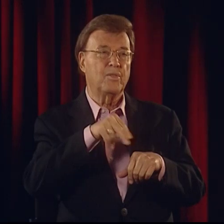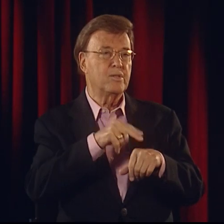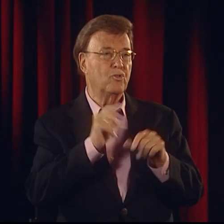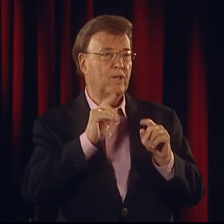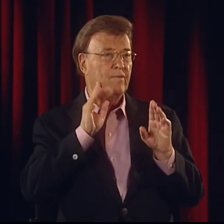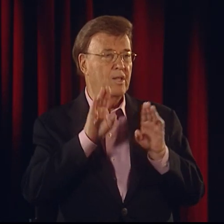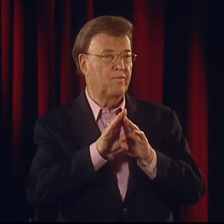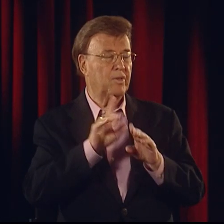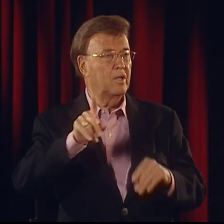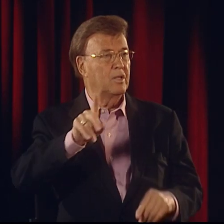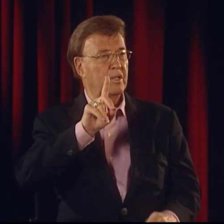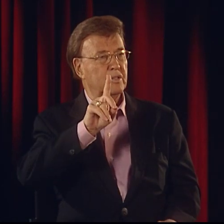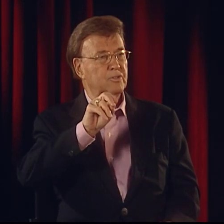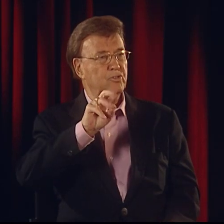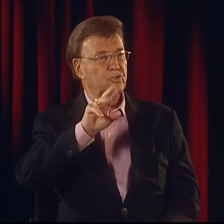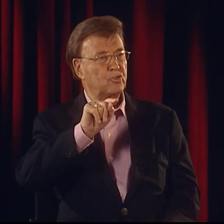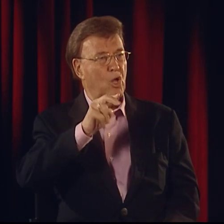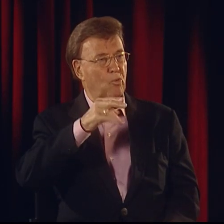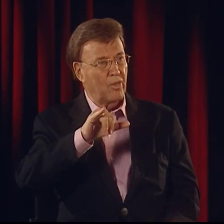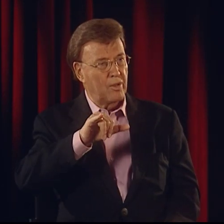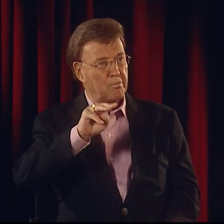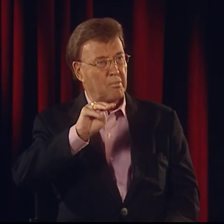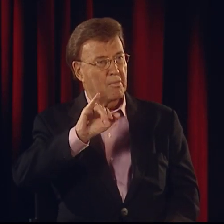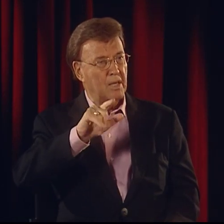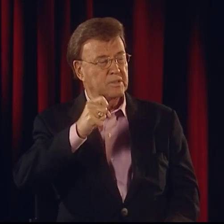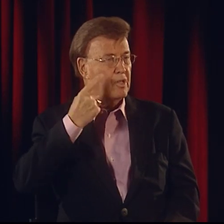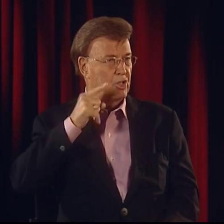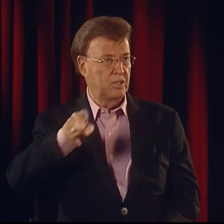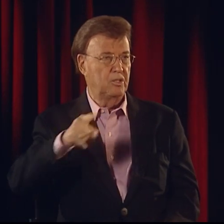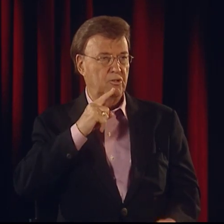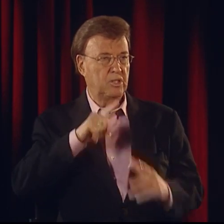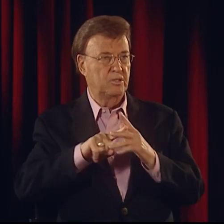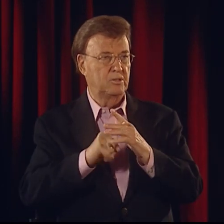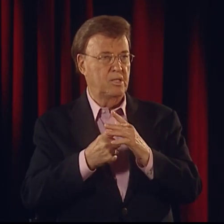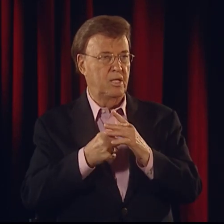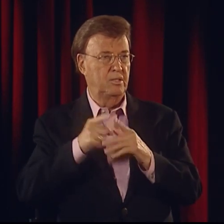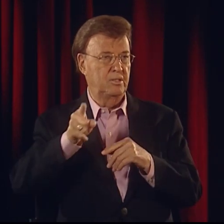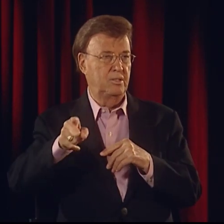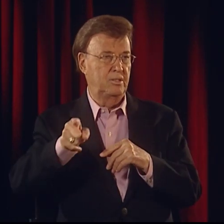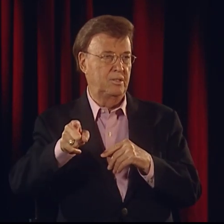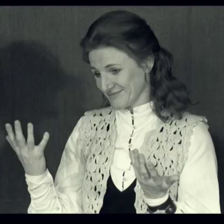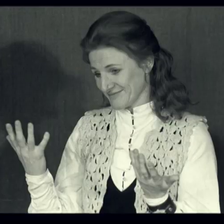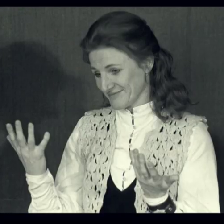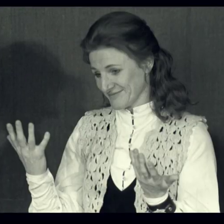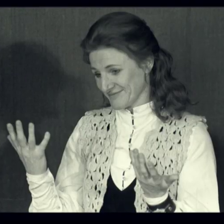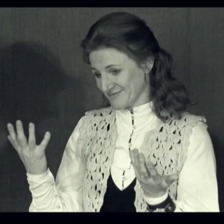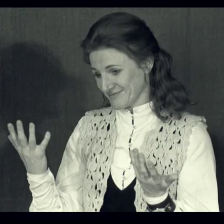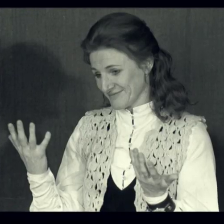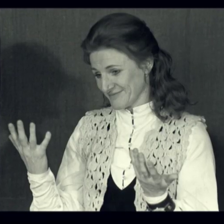At the National Theatre for the Deaf, I think it was Dorothy Miles who started really playing with signs.